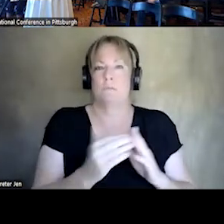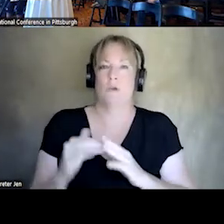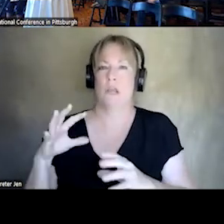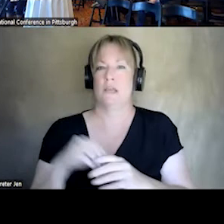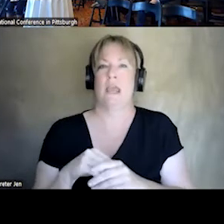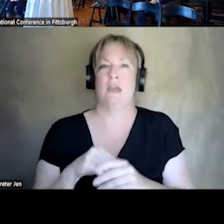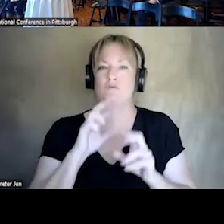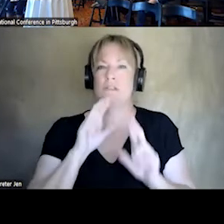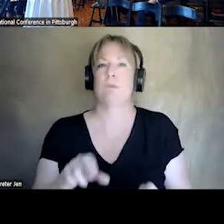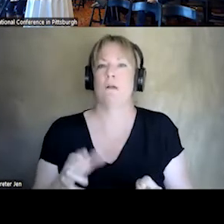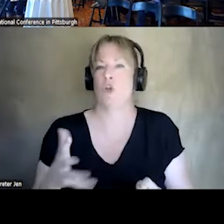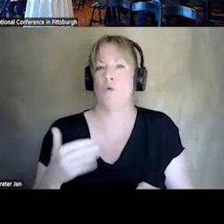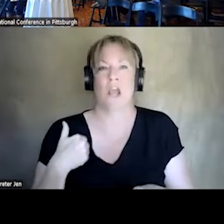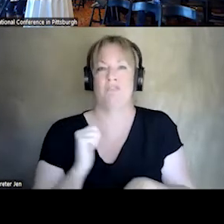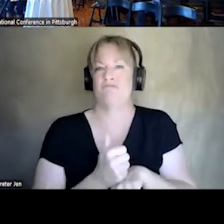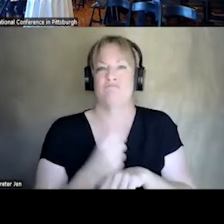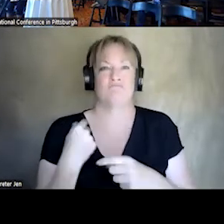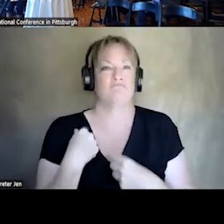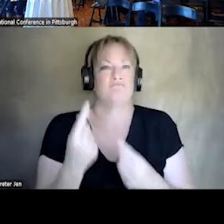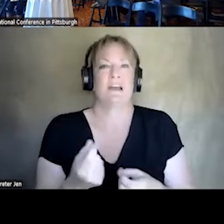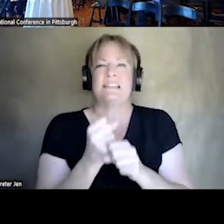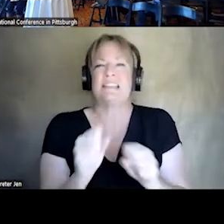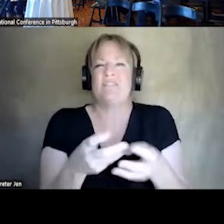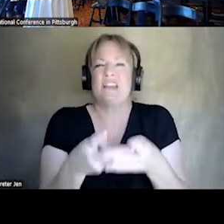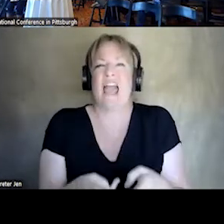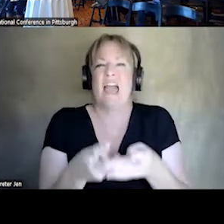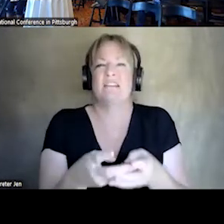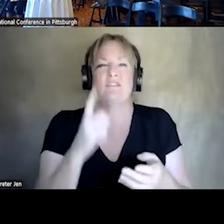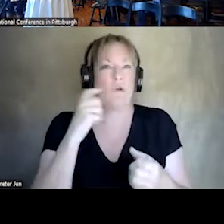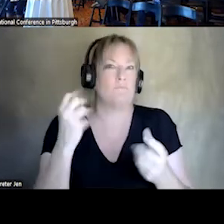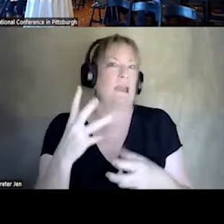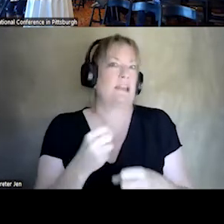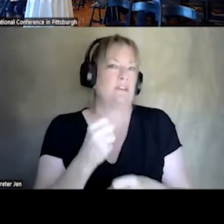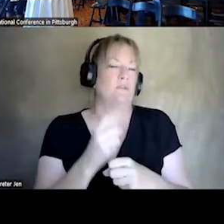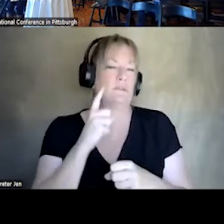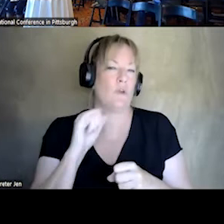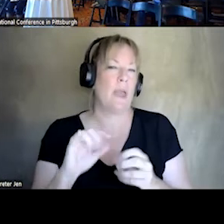RESPONSE THAT HAS BEEN A SAFETY NET FOR YEARS AND YEARS. FOR THIS POPULATION. NEXT SLIDE, PLEASE.